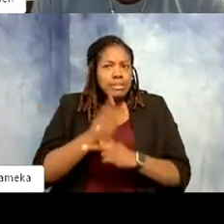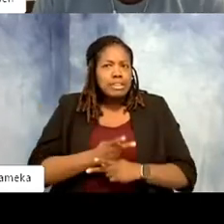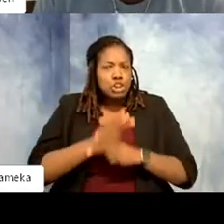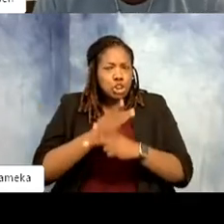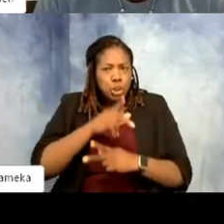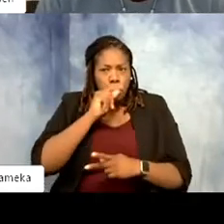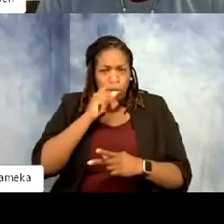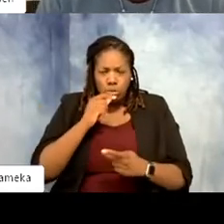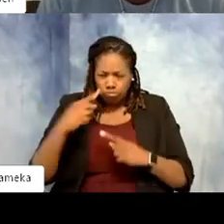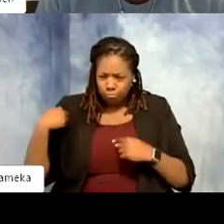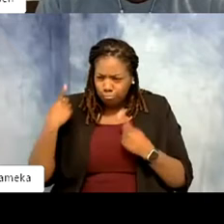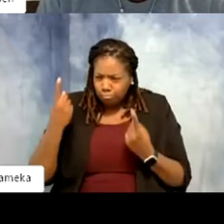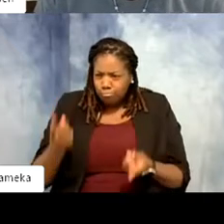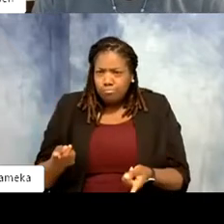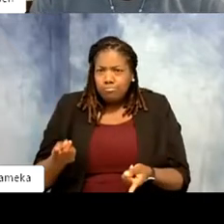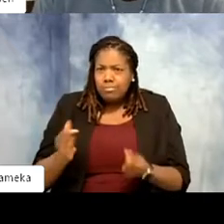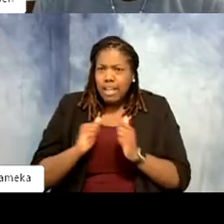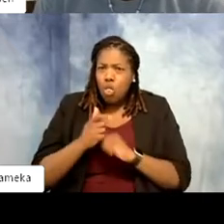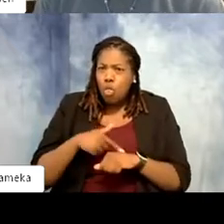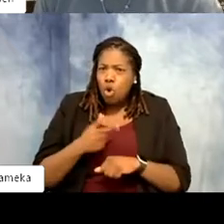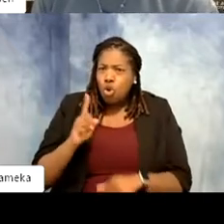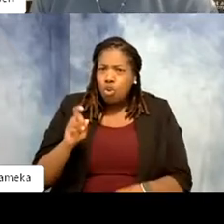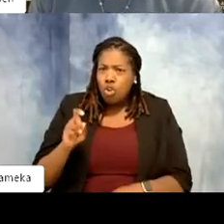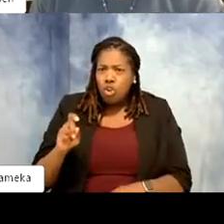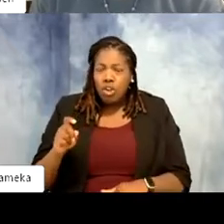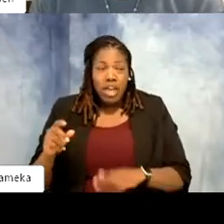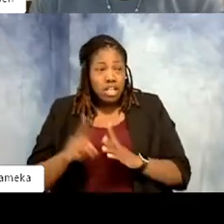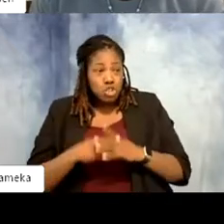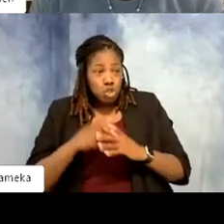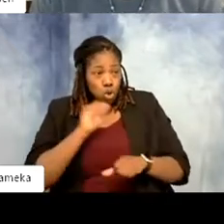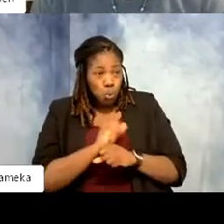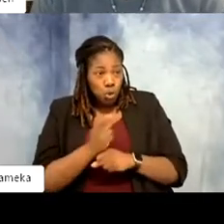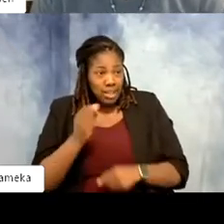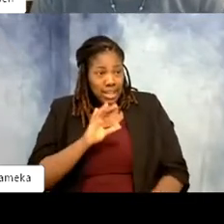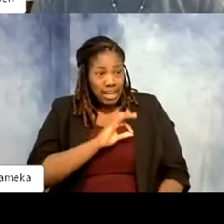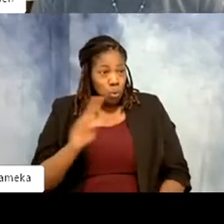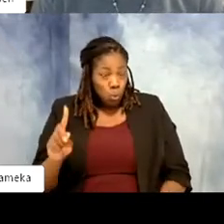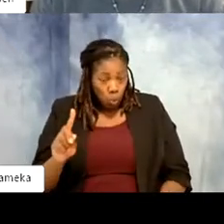long have you worked here at the zoo? >>Gwen: So I came to National Zoo in '91. Got hired as a keeper in '93